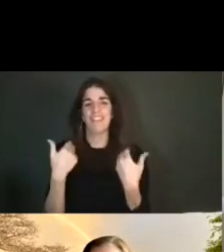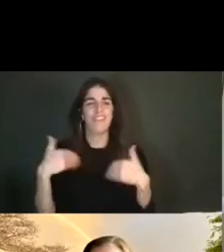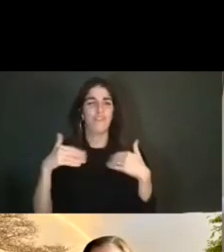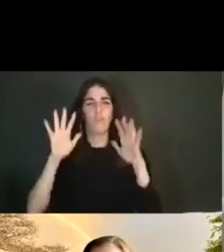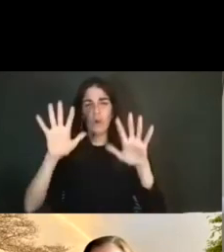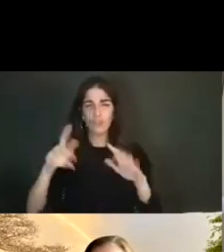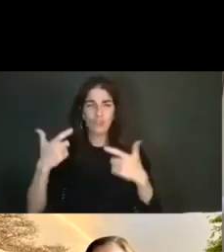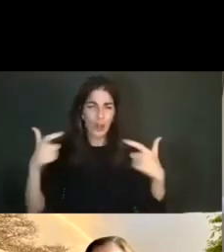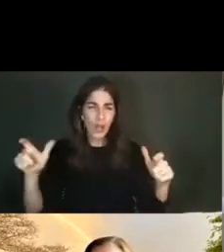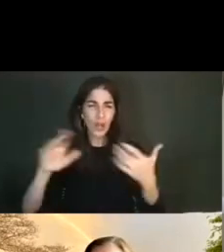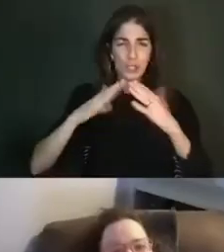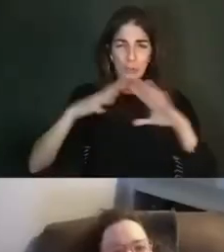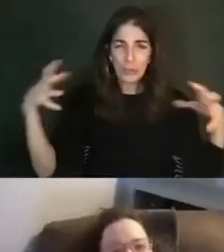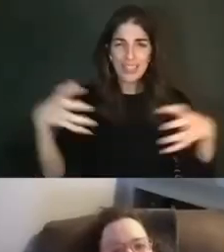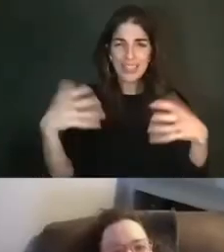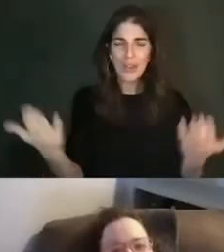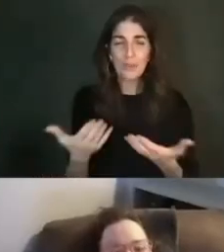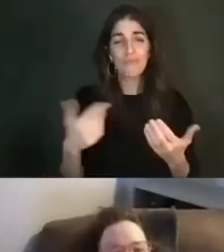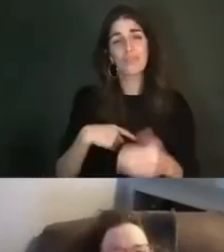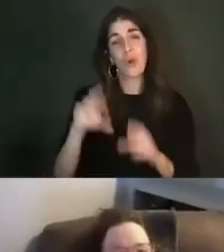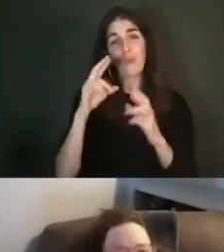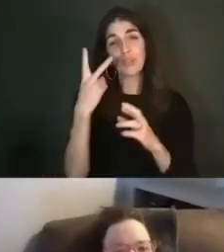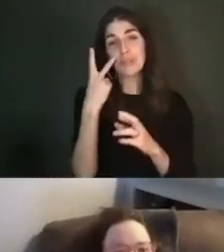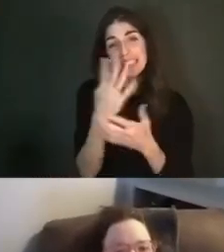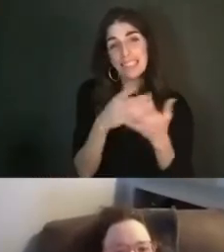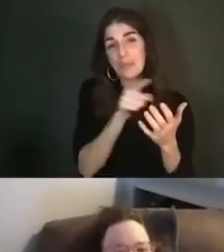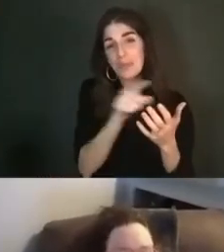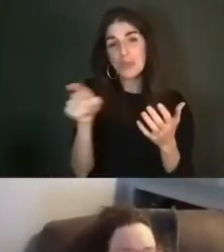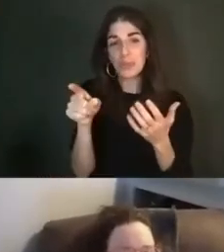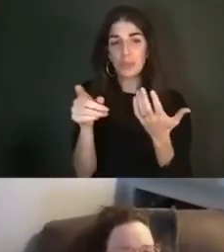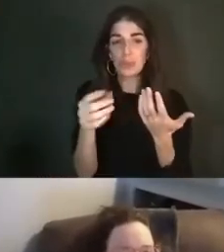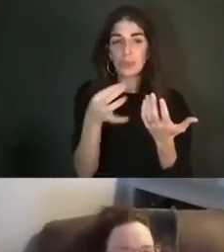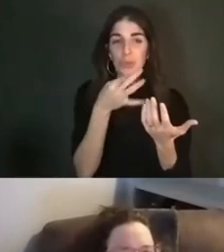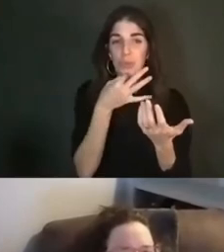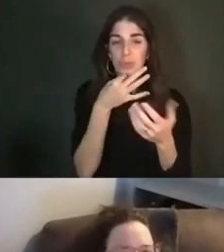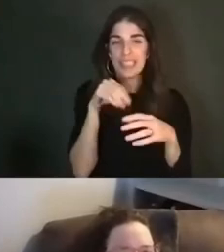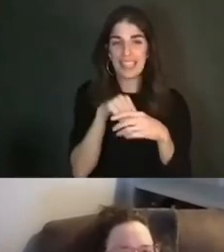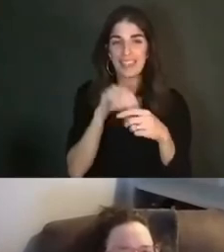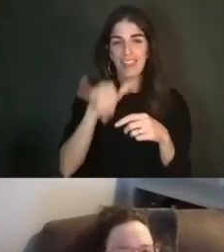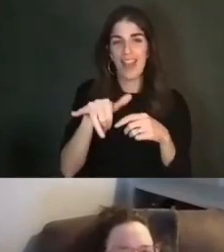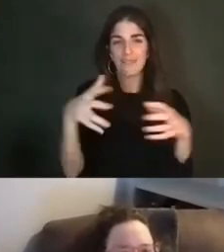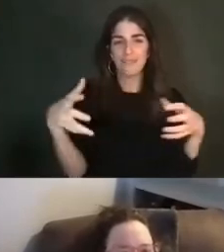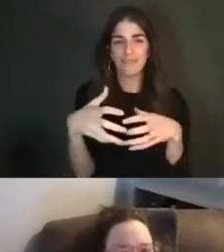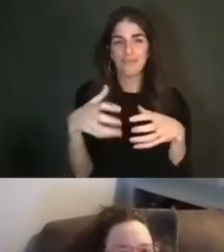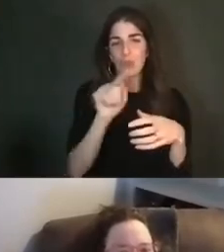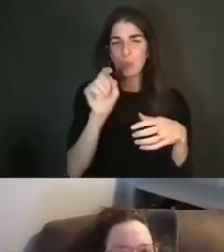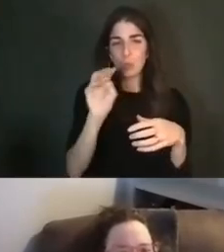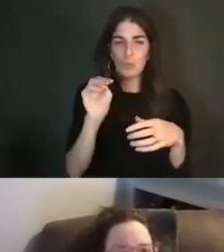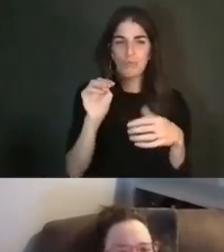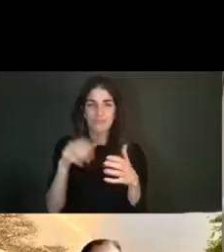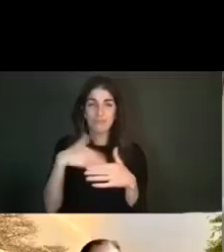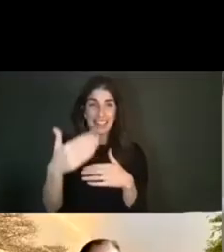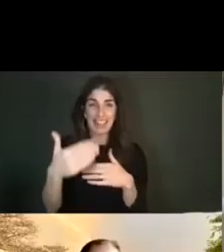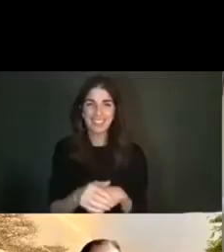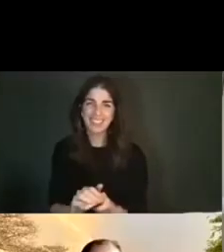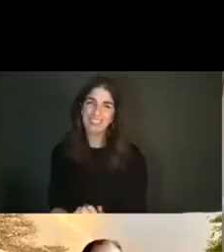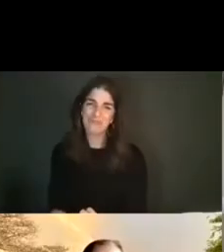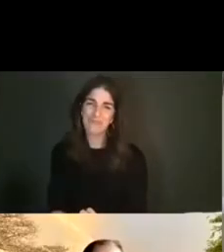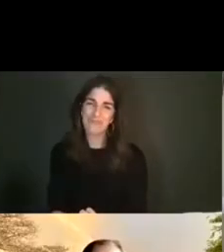of participants, and I hope to see some of you in Cassandra's Zoom space soon.